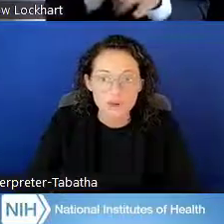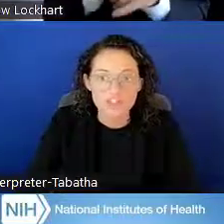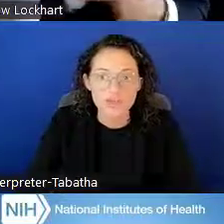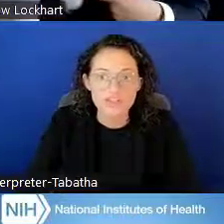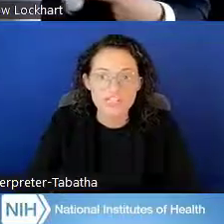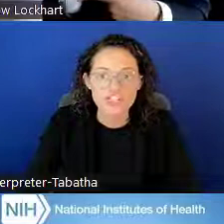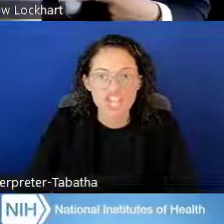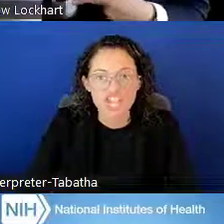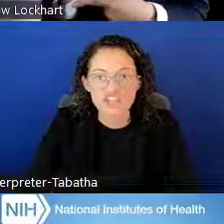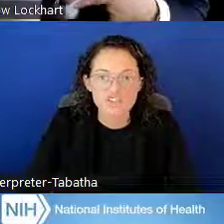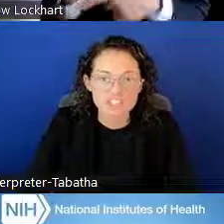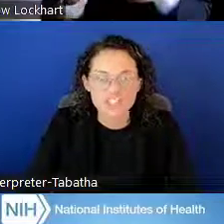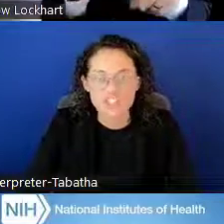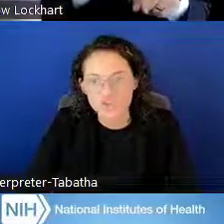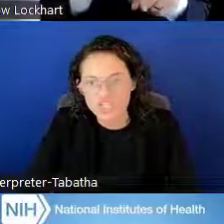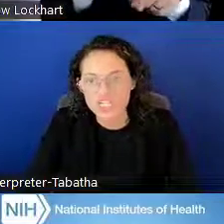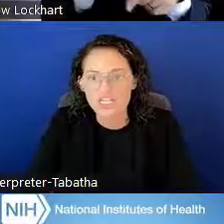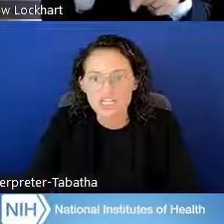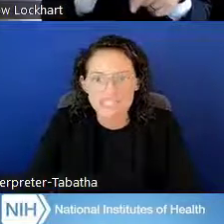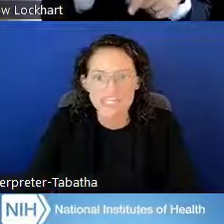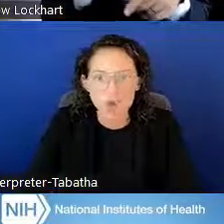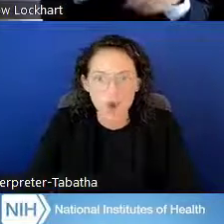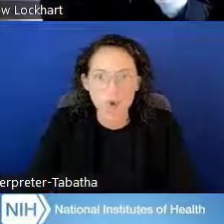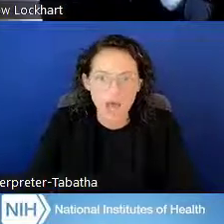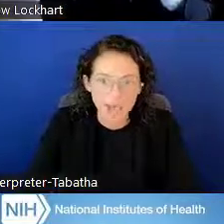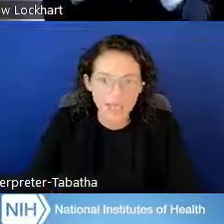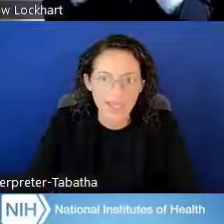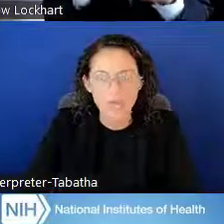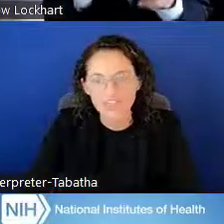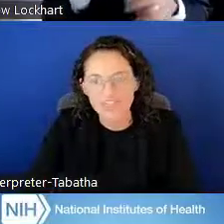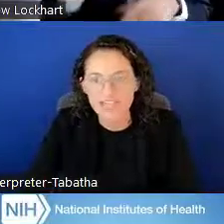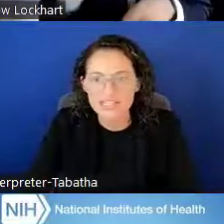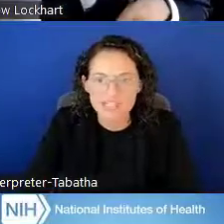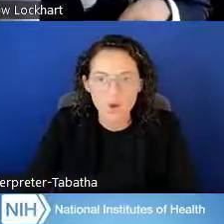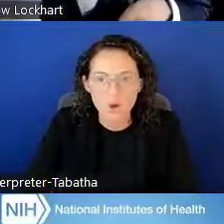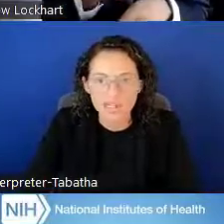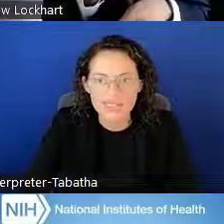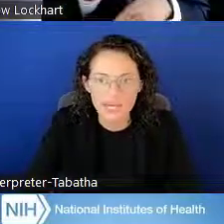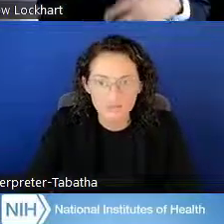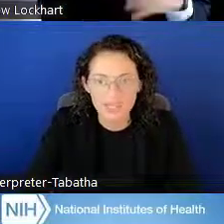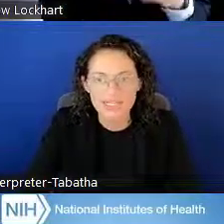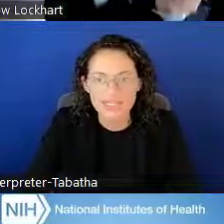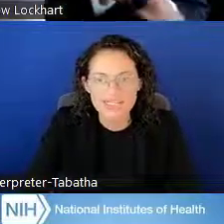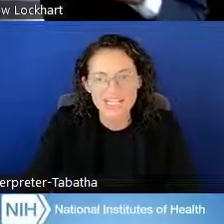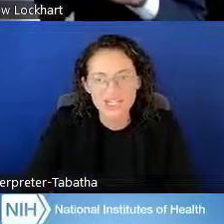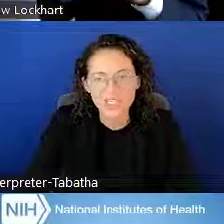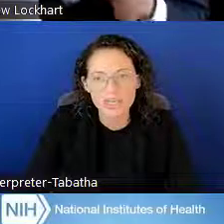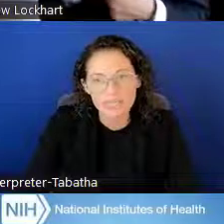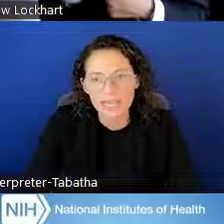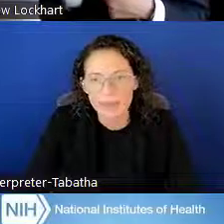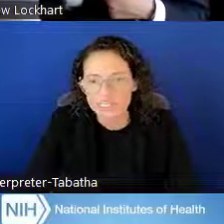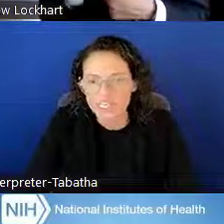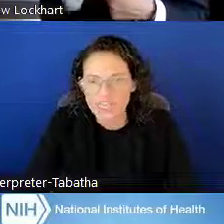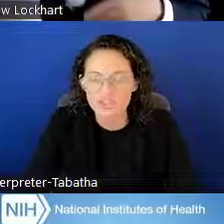Also, there's a change of institution COI, and within that COI document, it's essentially a mini application